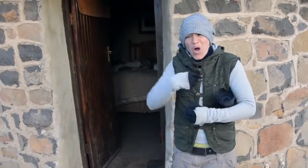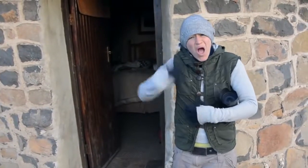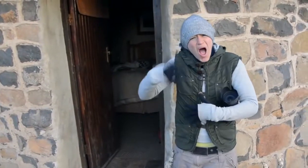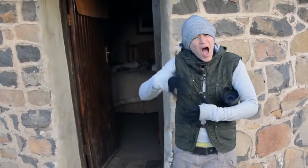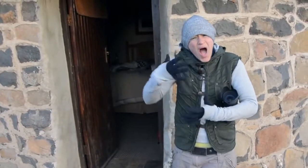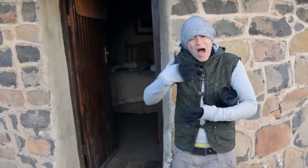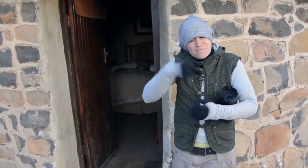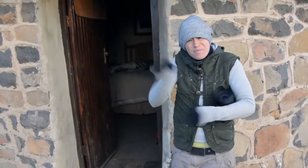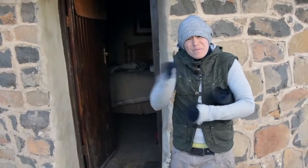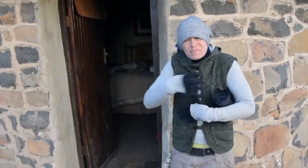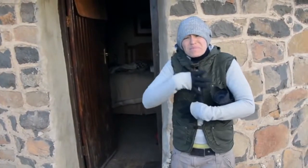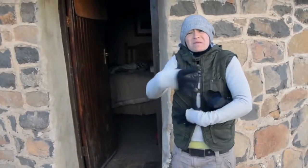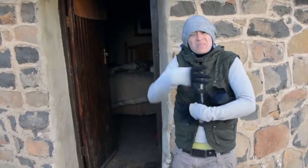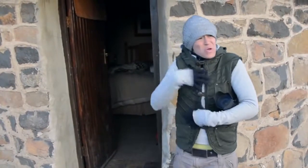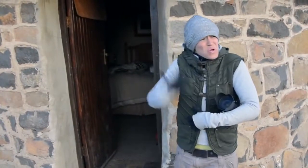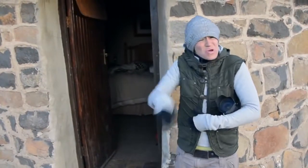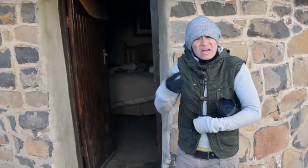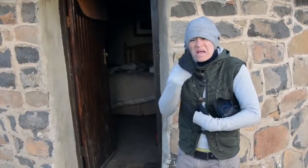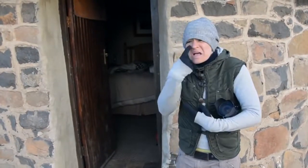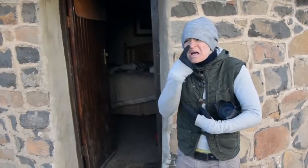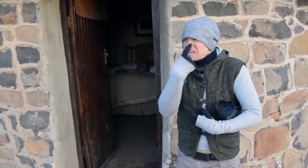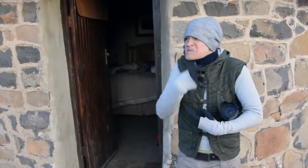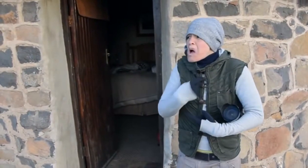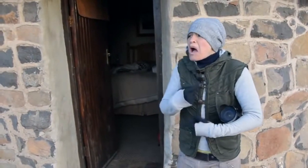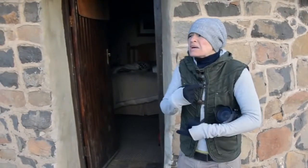through my nose as it is really cold